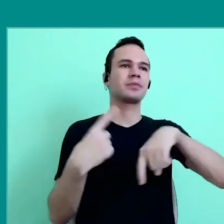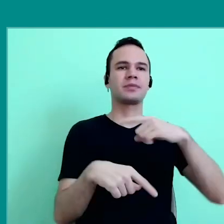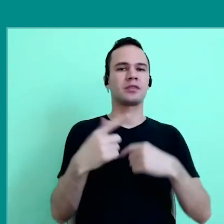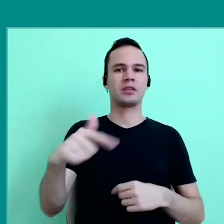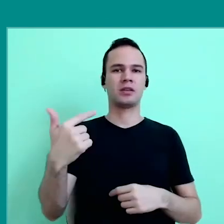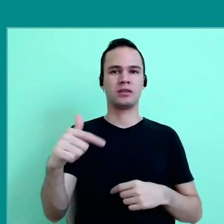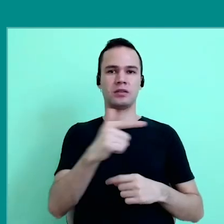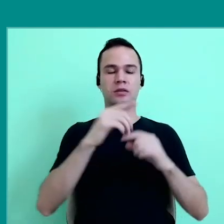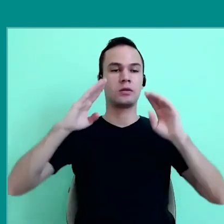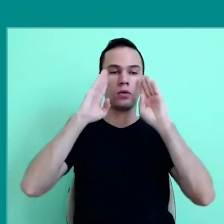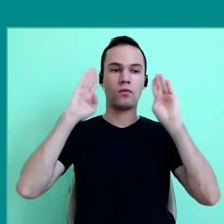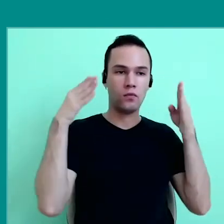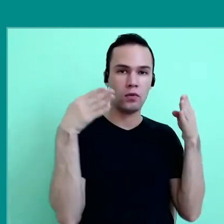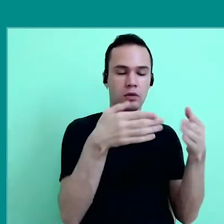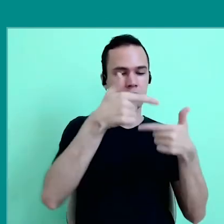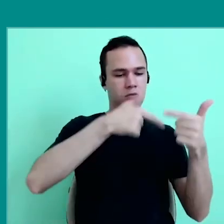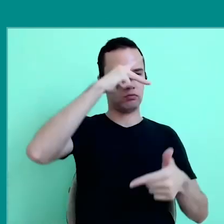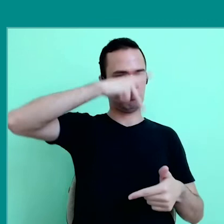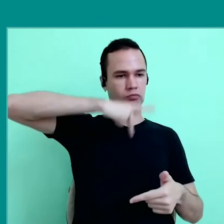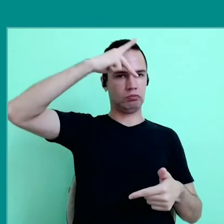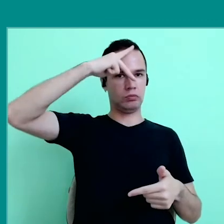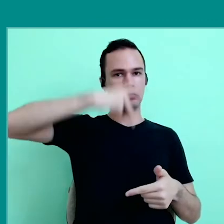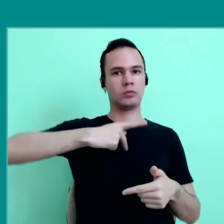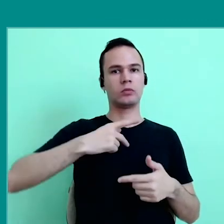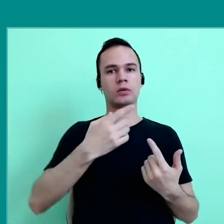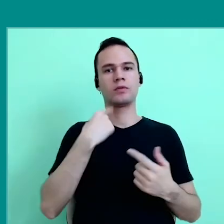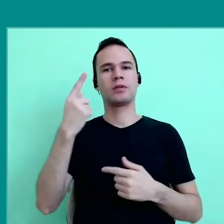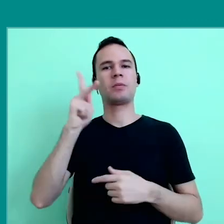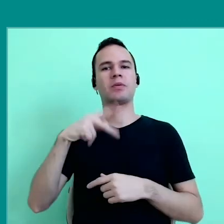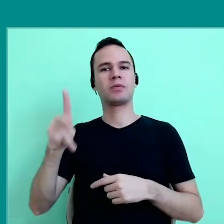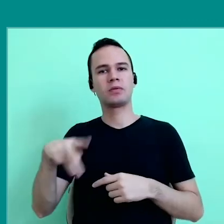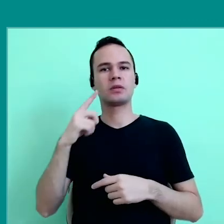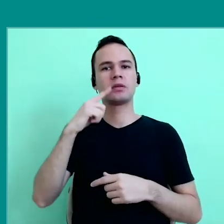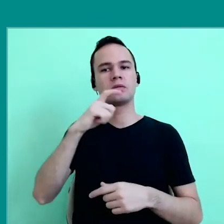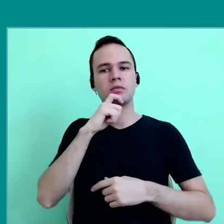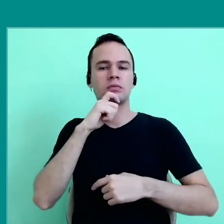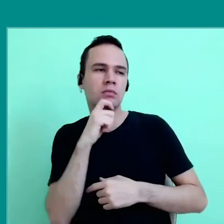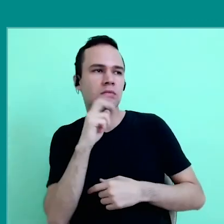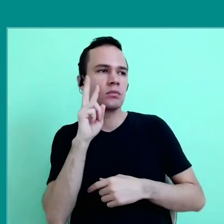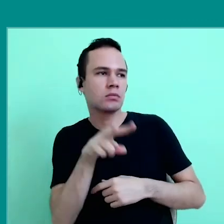with more emphasis on an individual work, then we see the teacher in a subsidiary position.